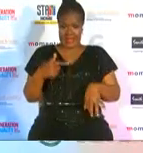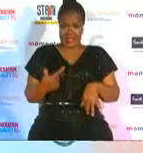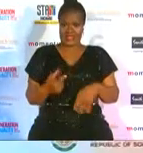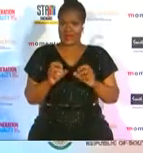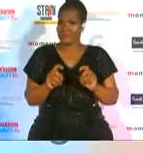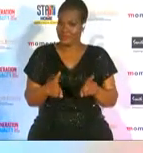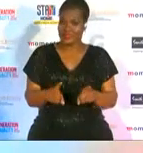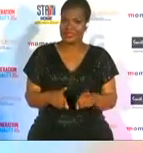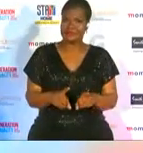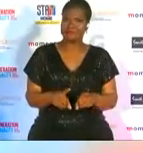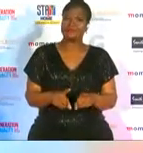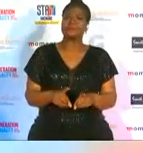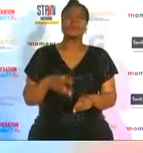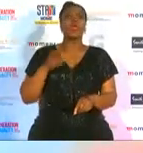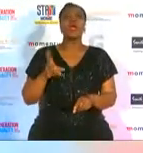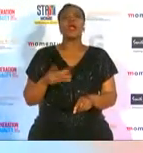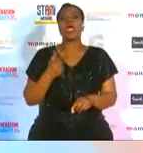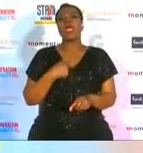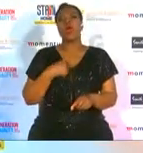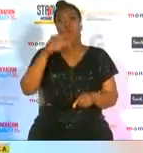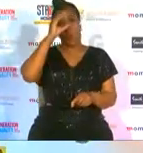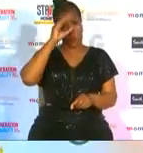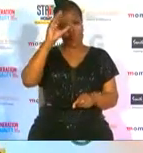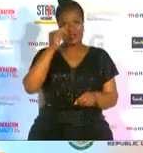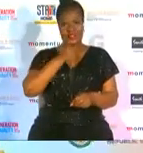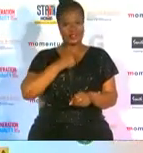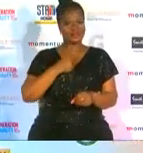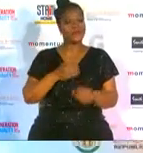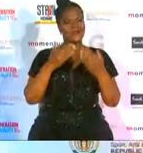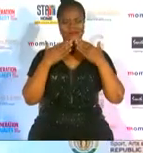and i would like to thank my coaches temco single and les mcgregor for